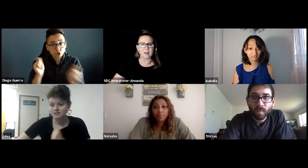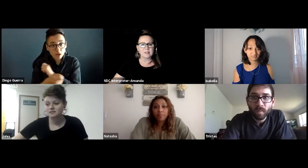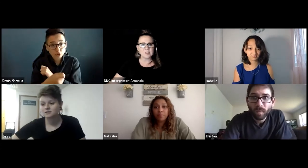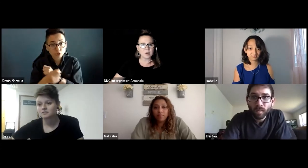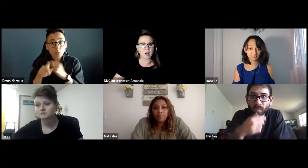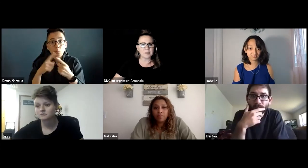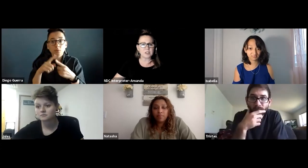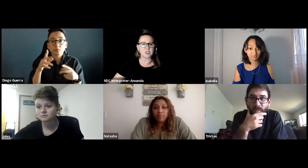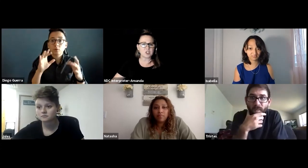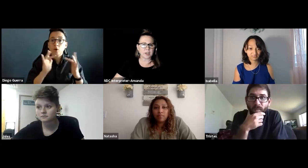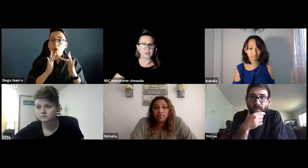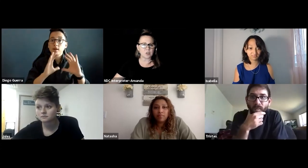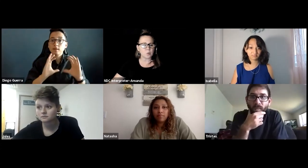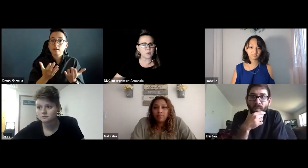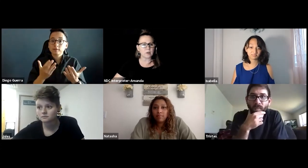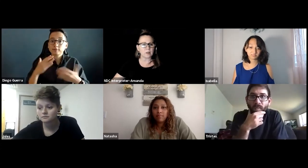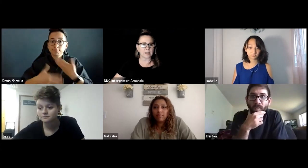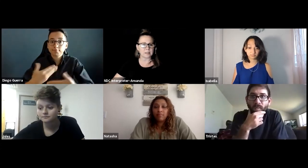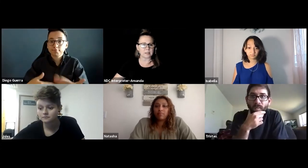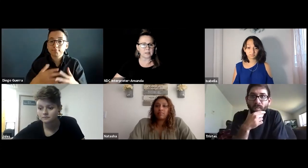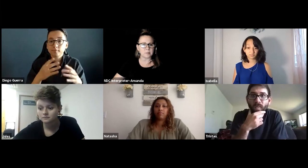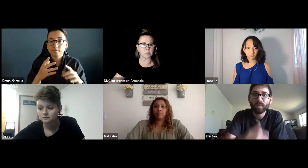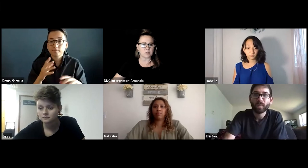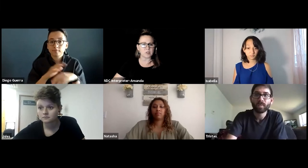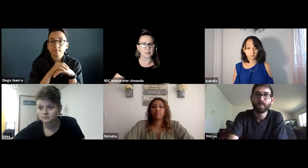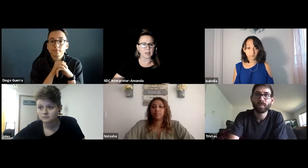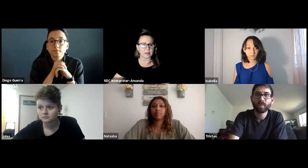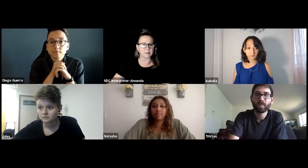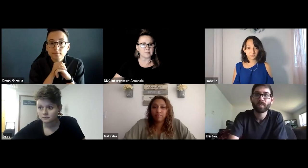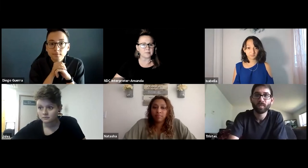Did your accommodations change when your classes moved online?